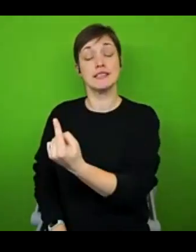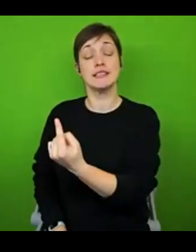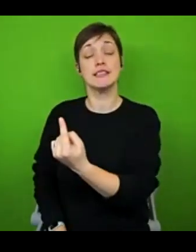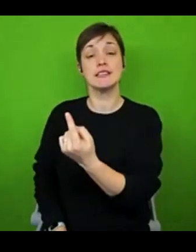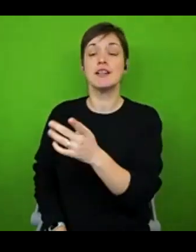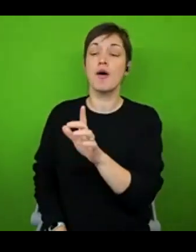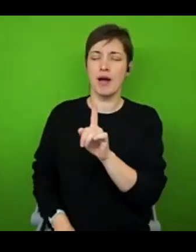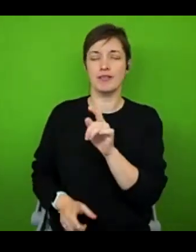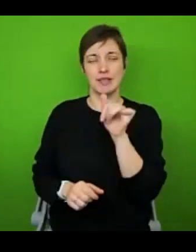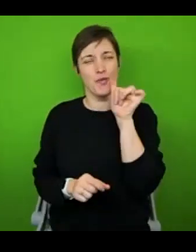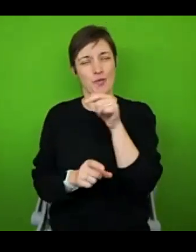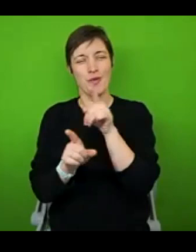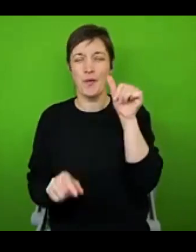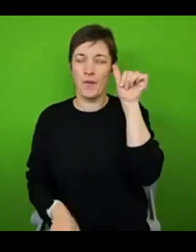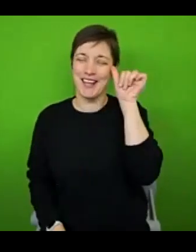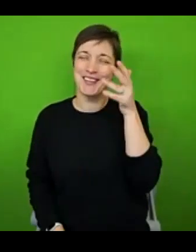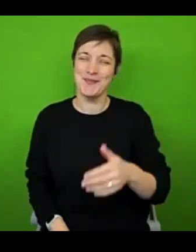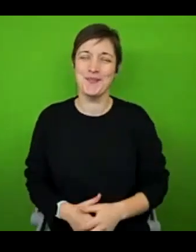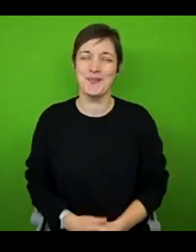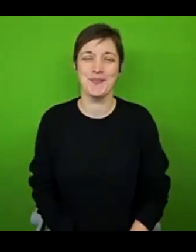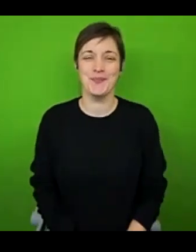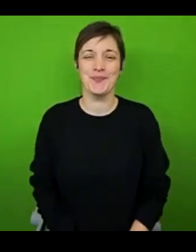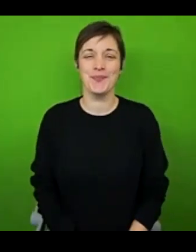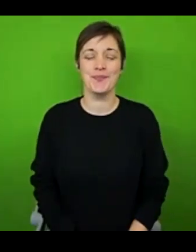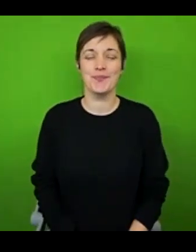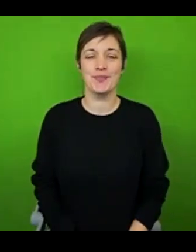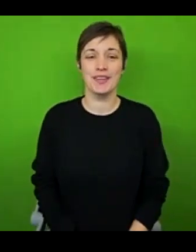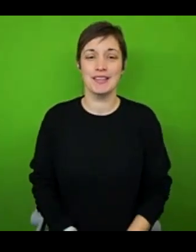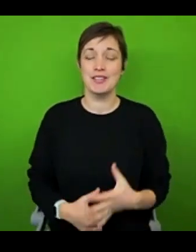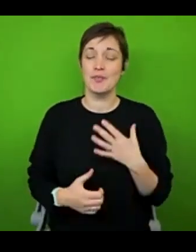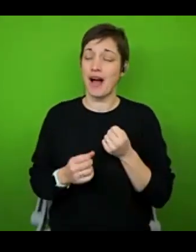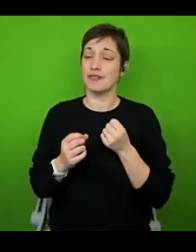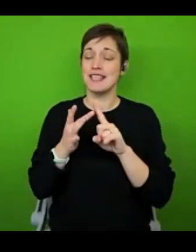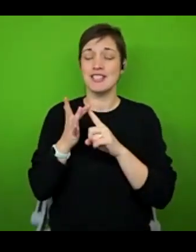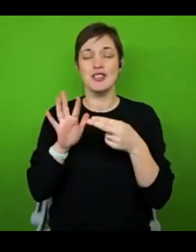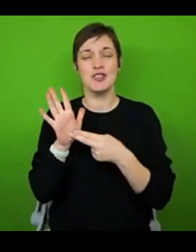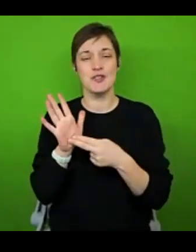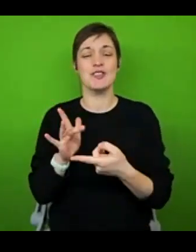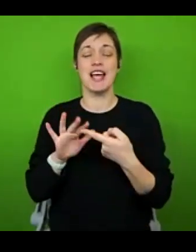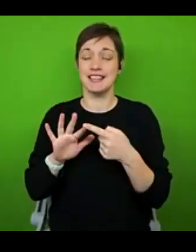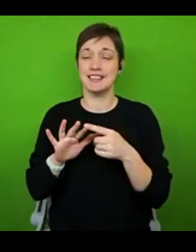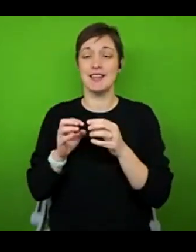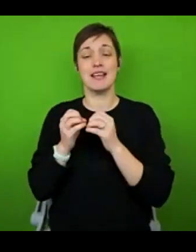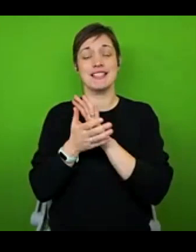fully aware of that as well. As I said, we have Jenny doing the BSL today, which is brilliant. We also have live